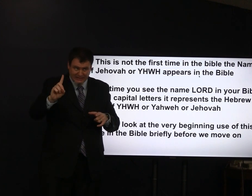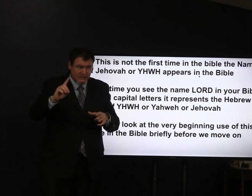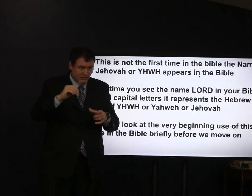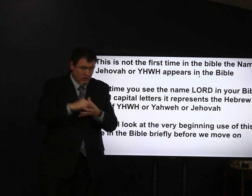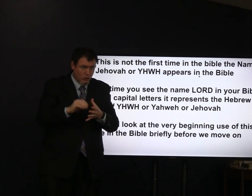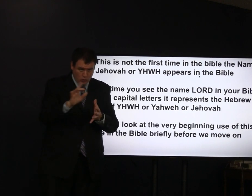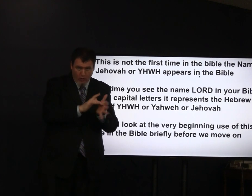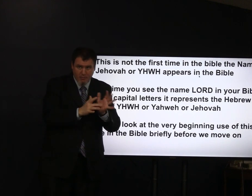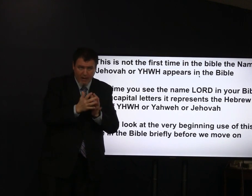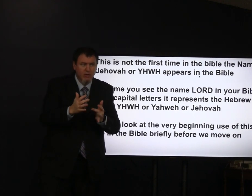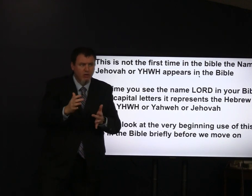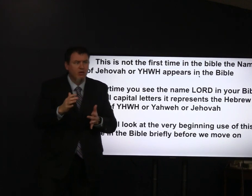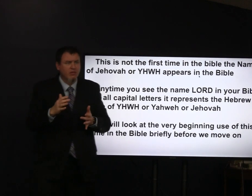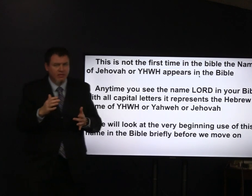with all capital letters